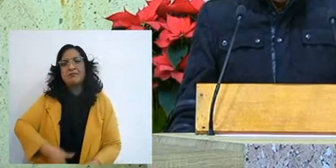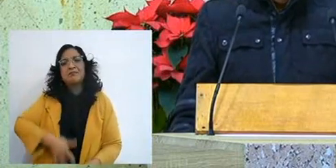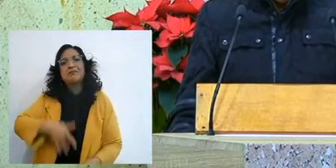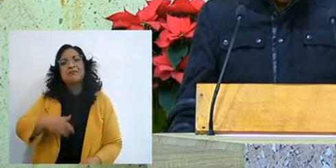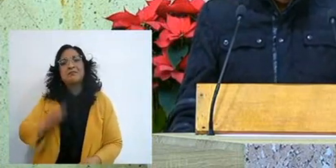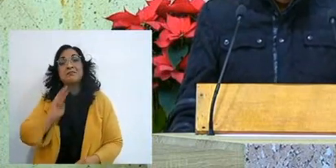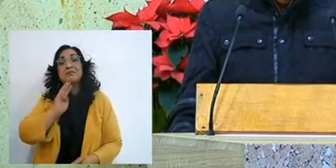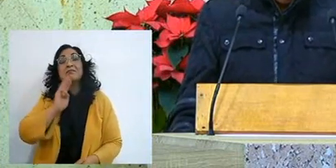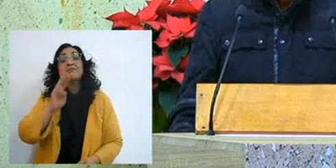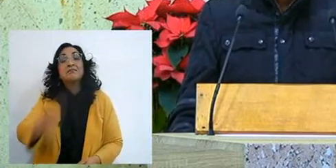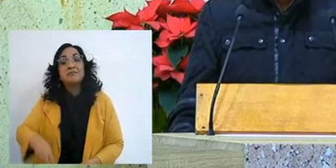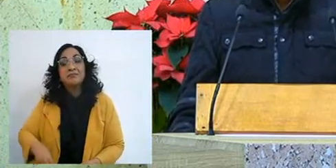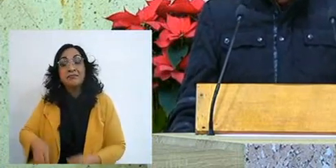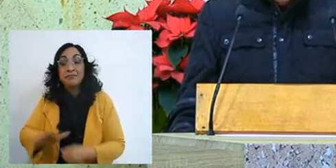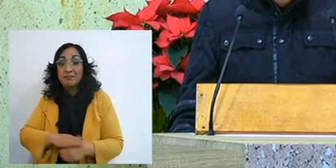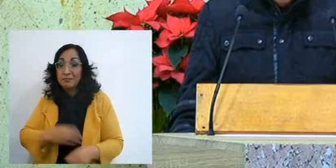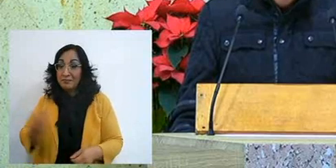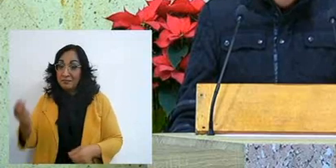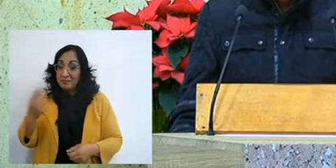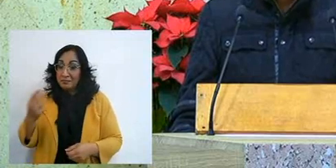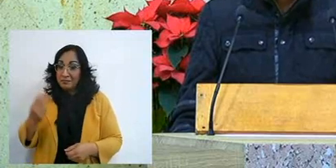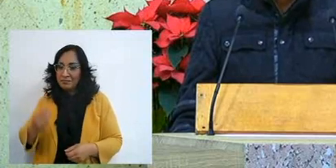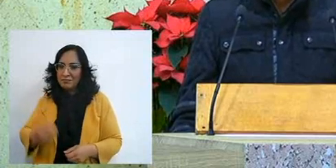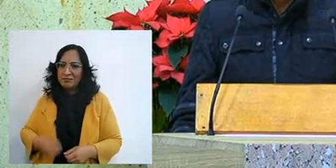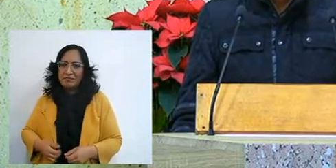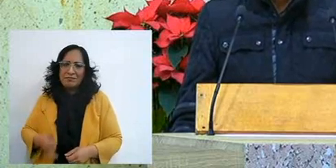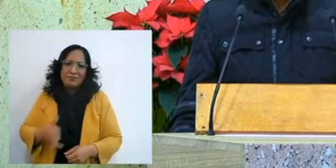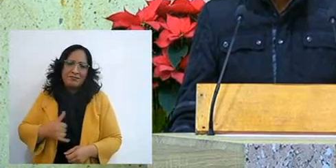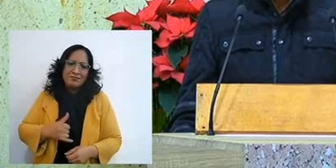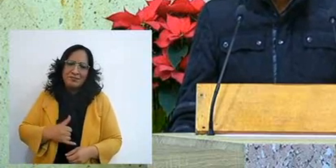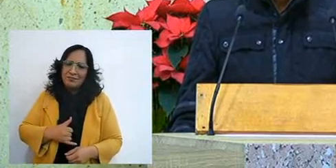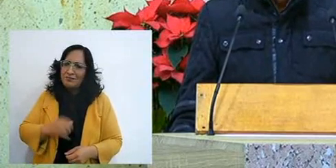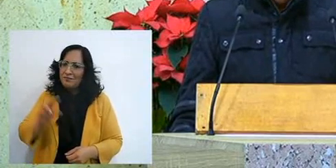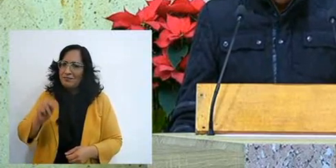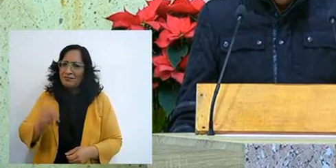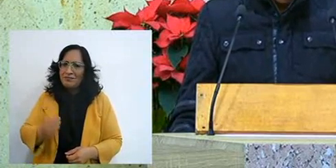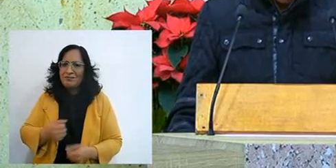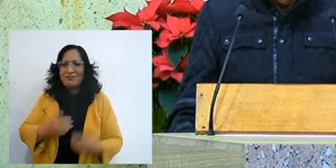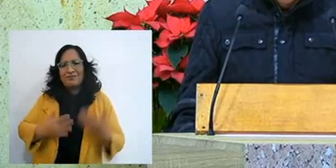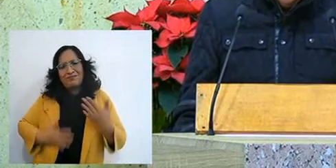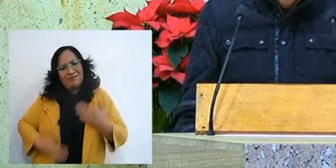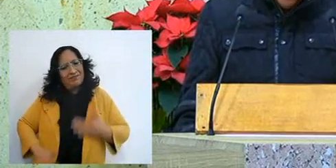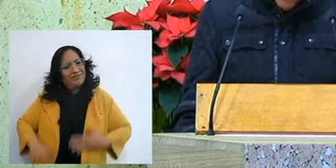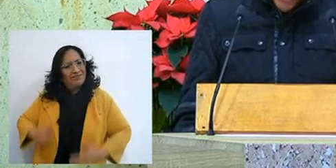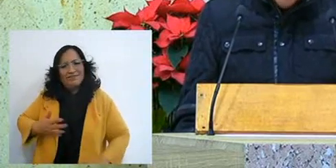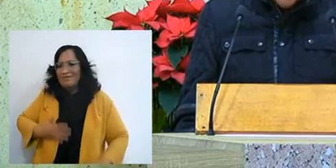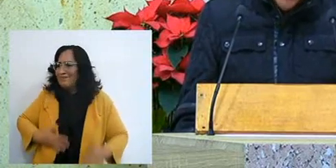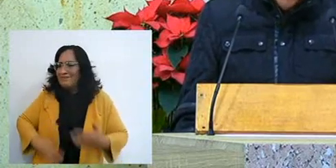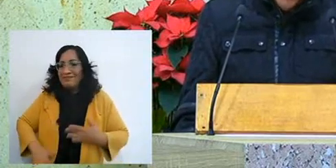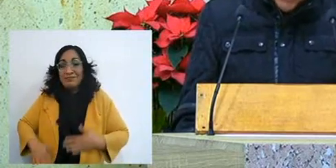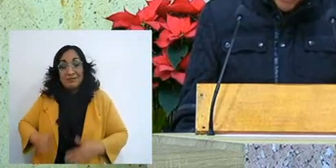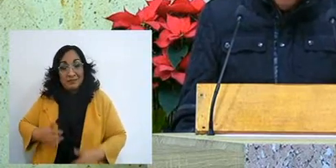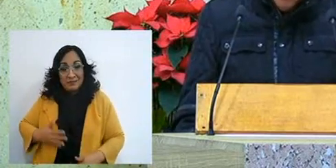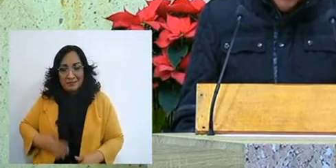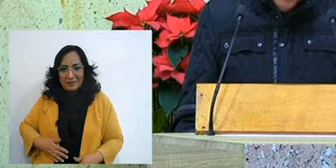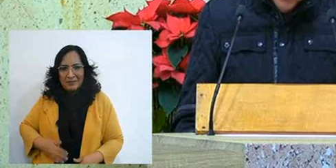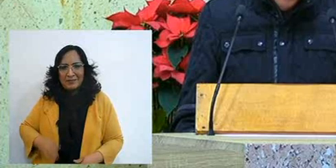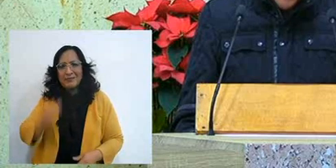That is why I do not get tired of always remembering this Psalm,